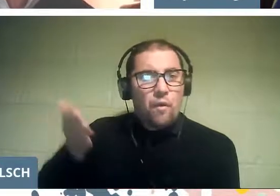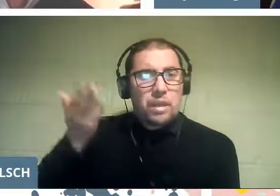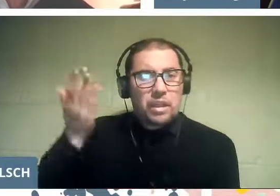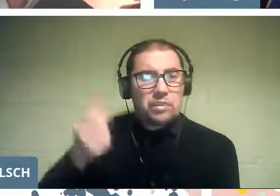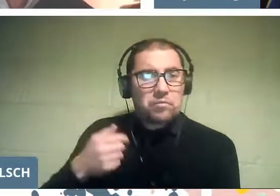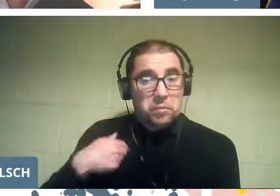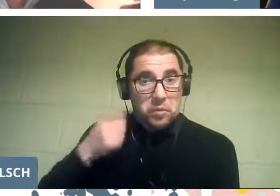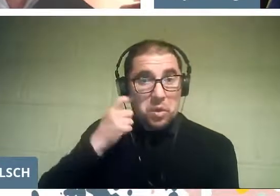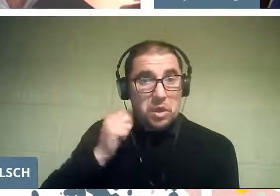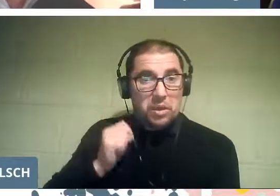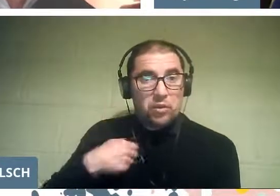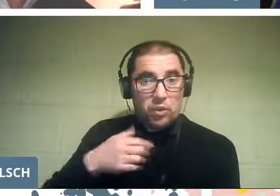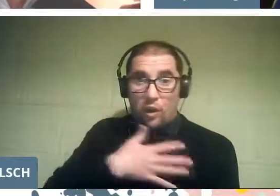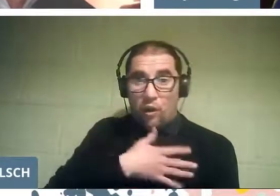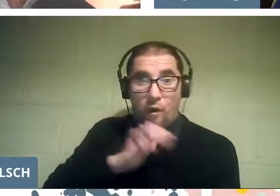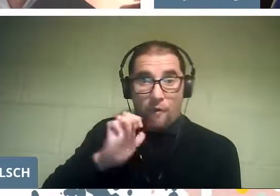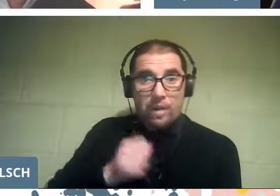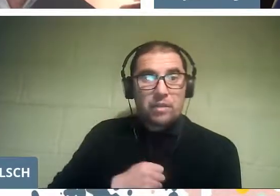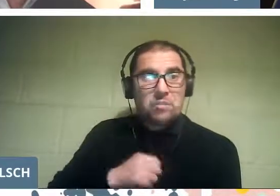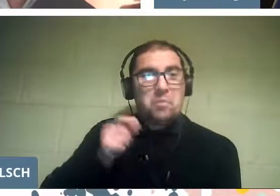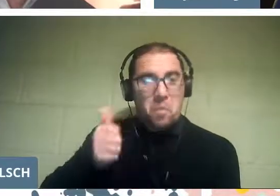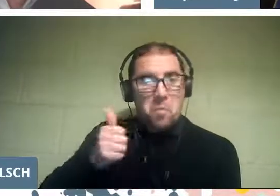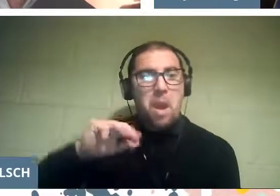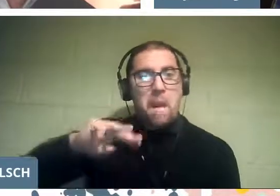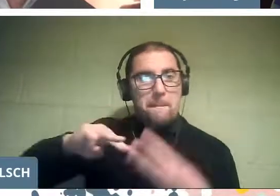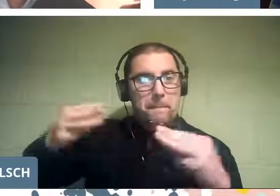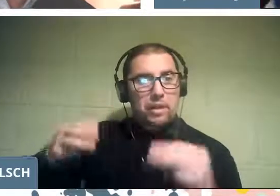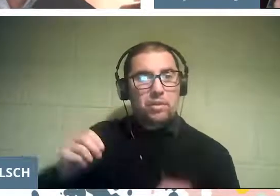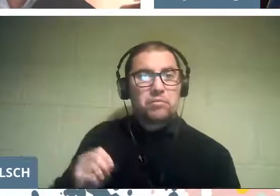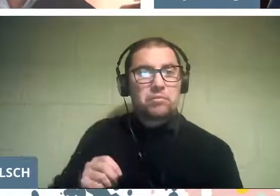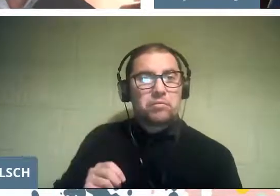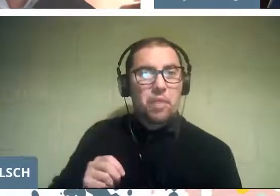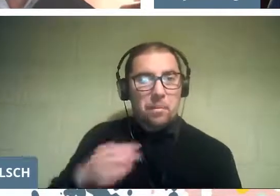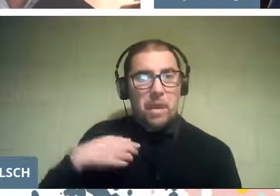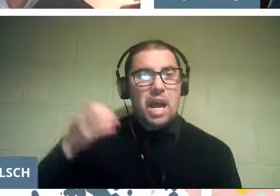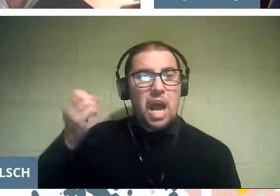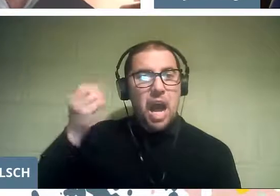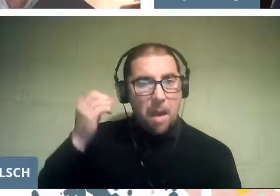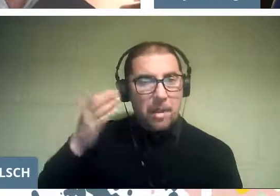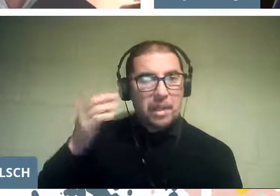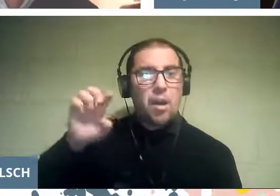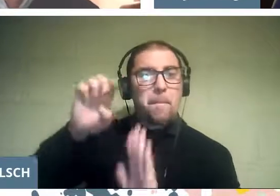I have faith that this is a good method for project learning,